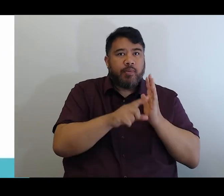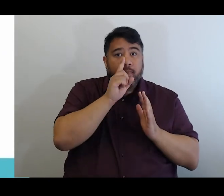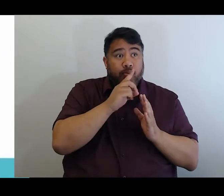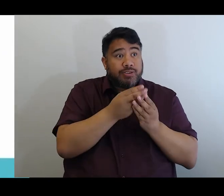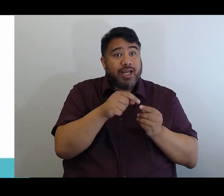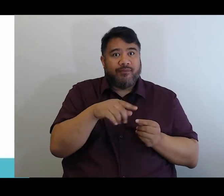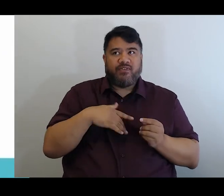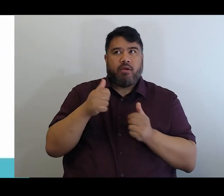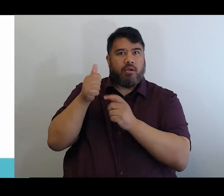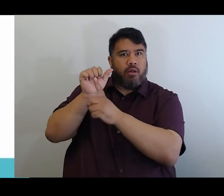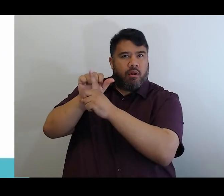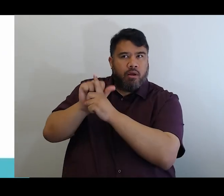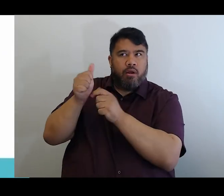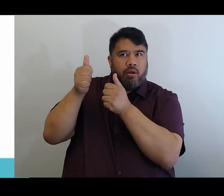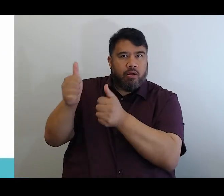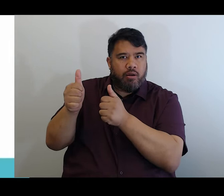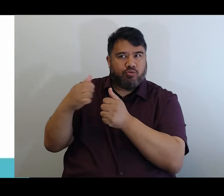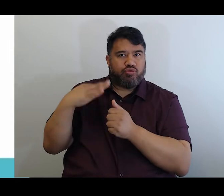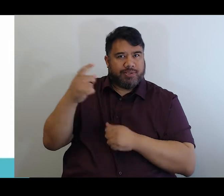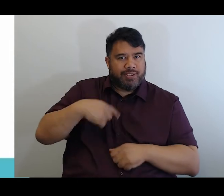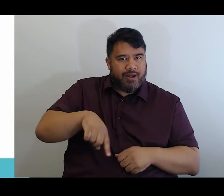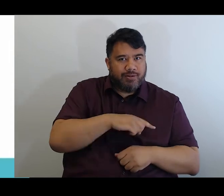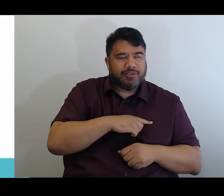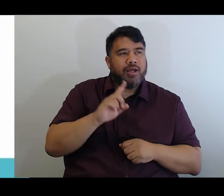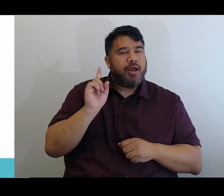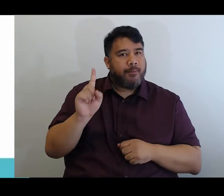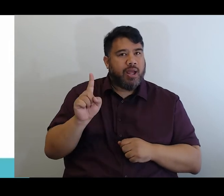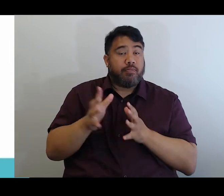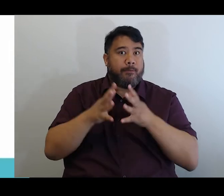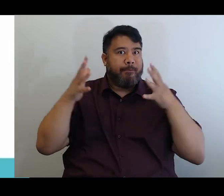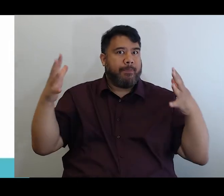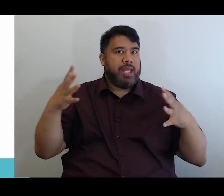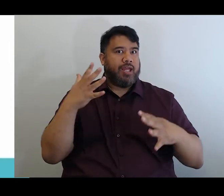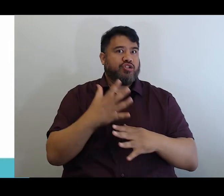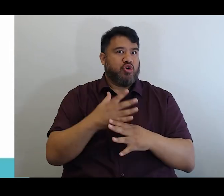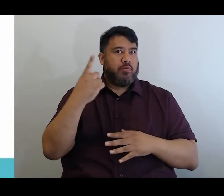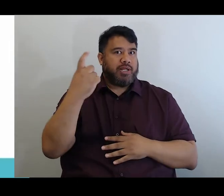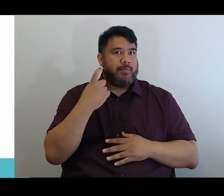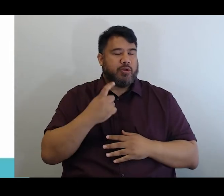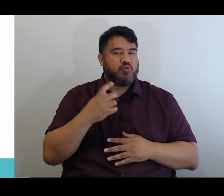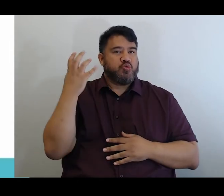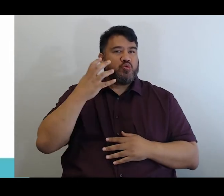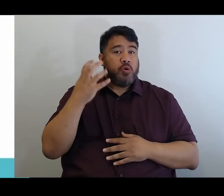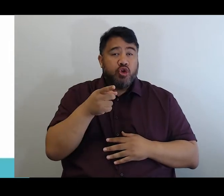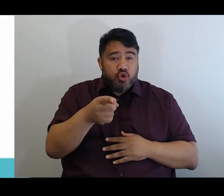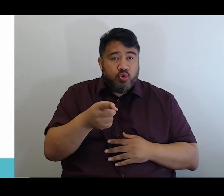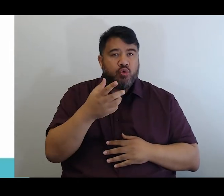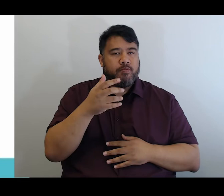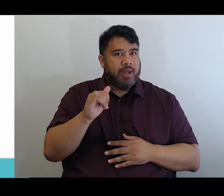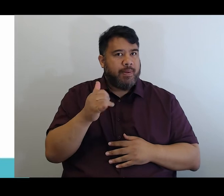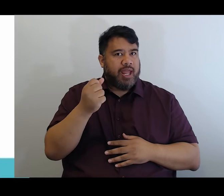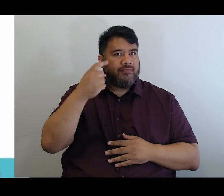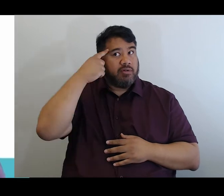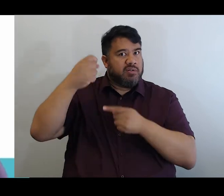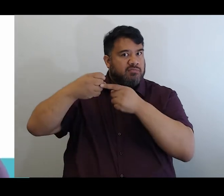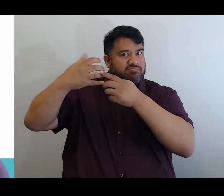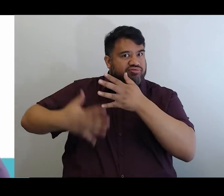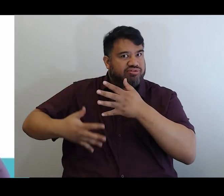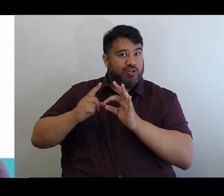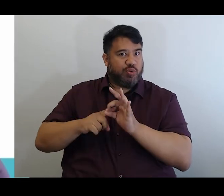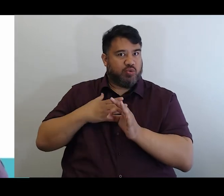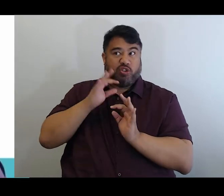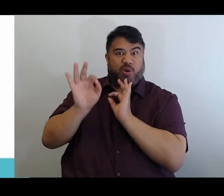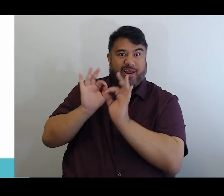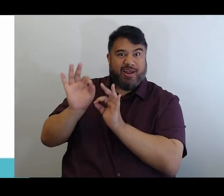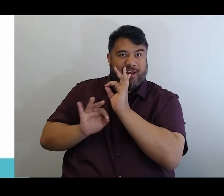She certainly has a big job to do, and I know that you’ll have many questions for her, which we will do our best to get through today. Please join me and welcome Paula.